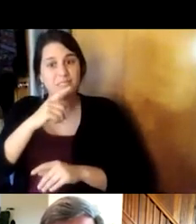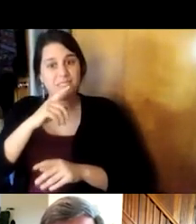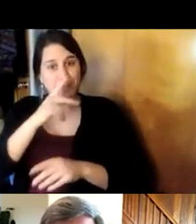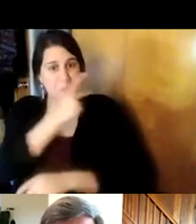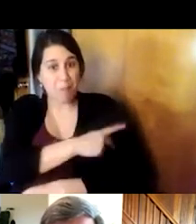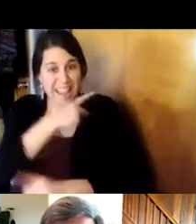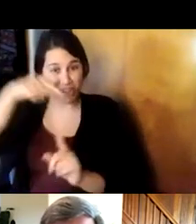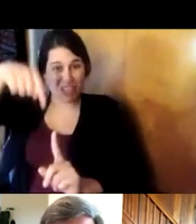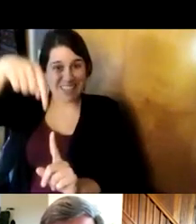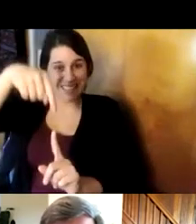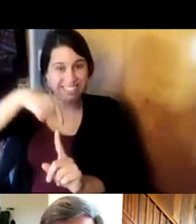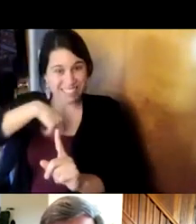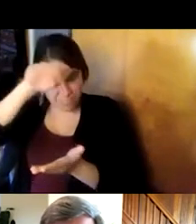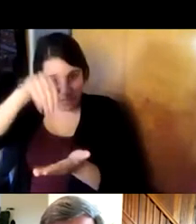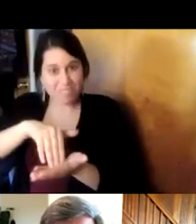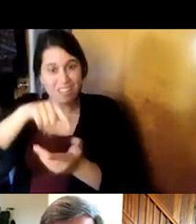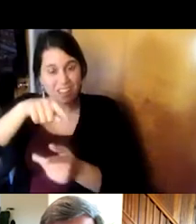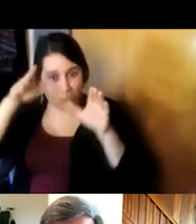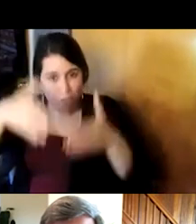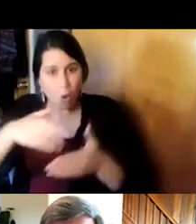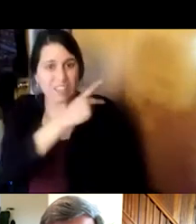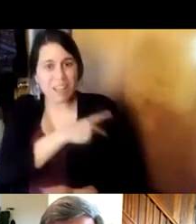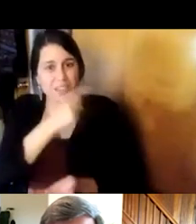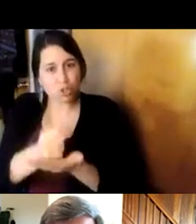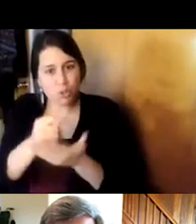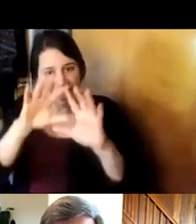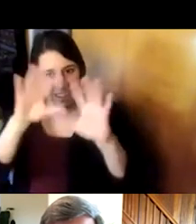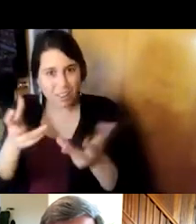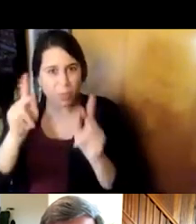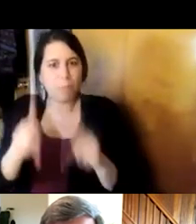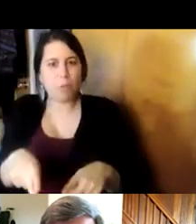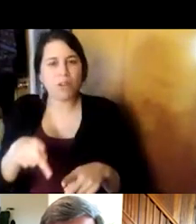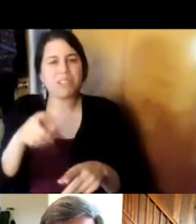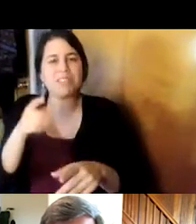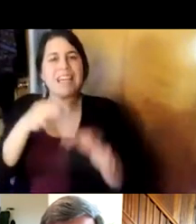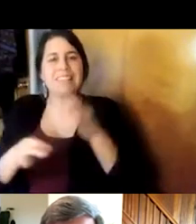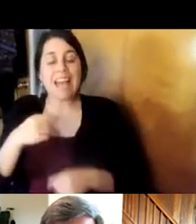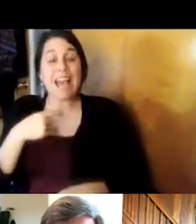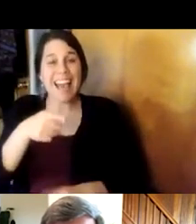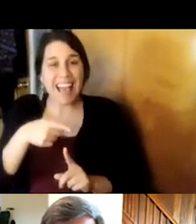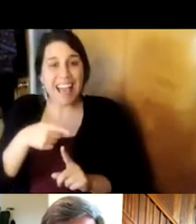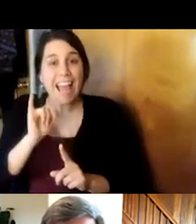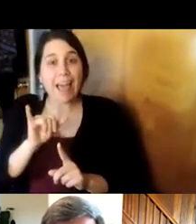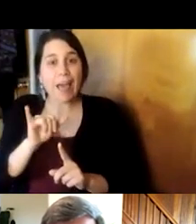person um as opposed to you know really trying to refer patients all over the place and they're